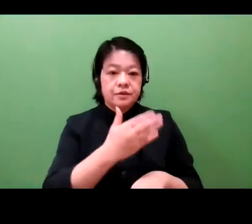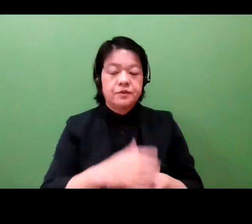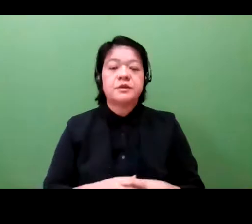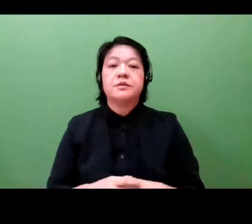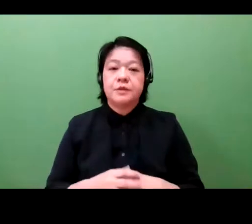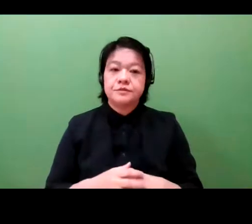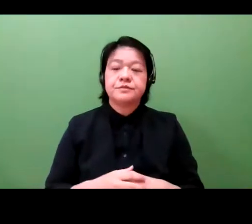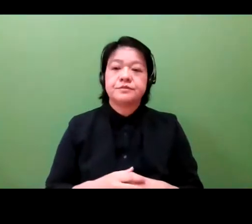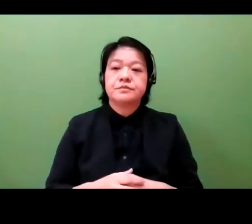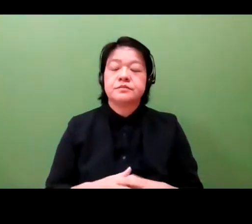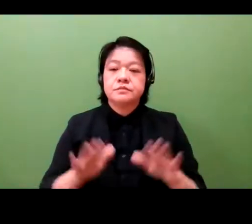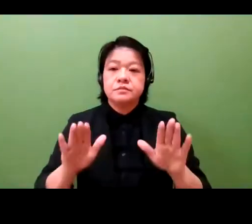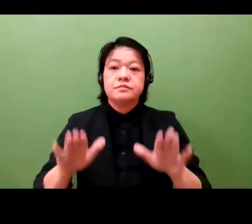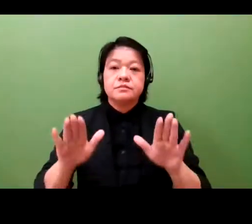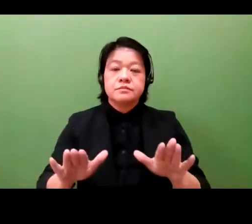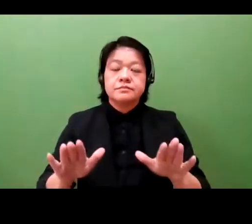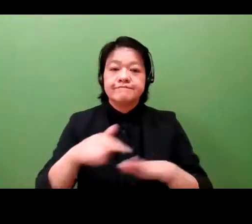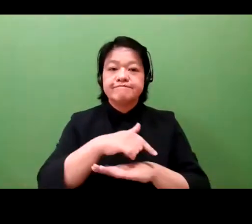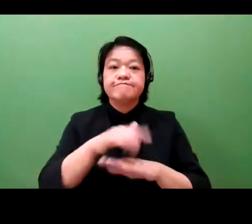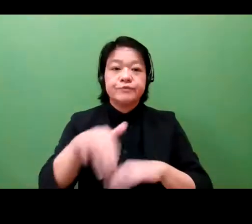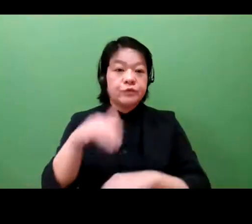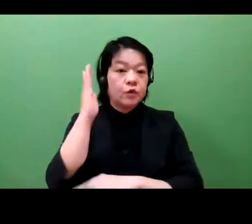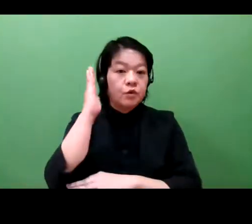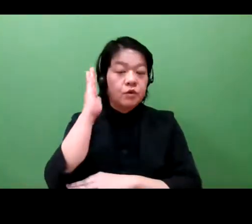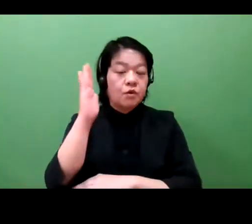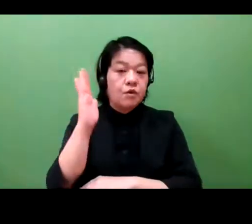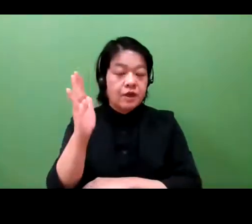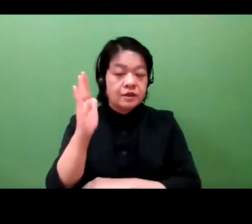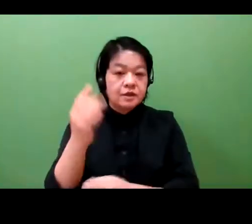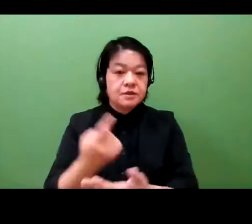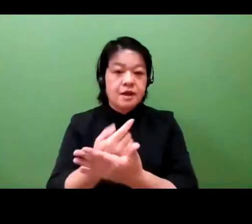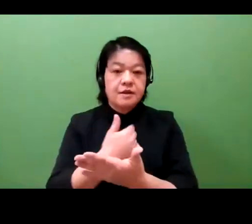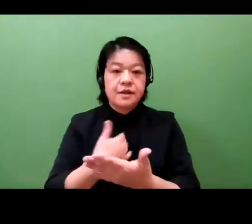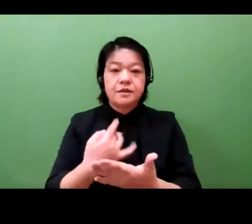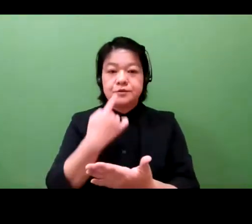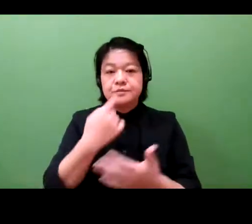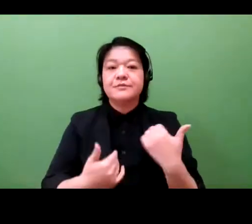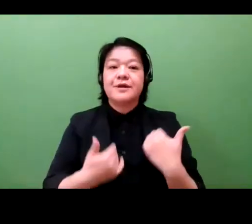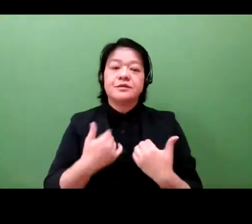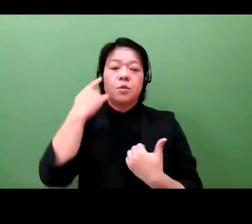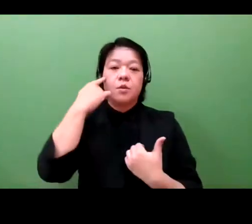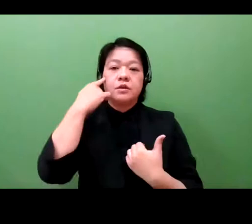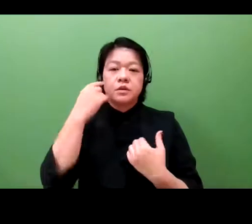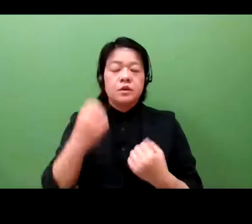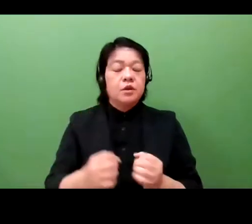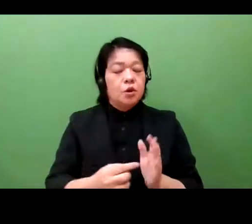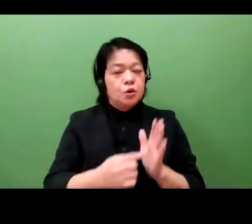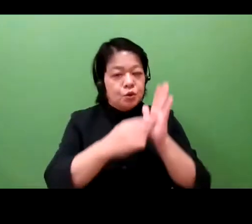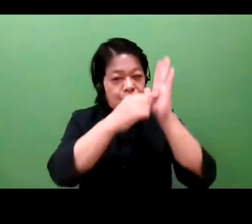alongside such a distinguished panel of experts. And to my fellow panelists, I wish